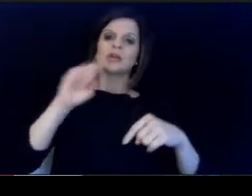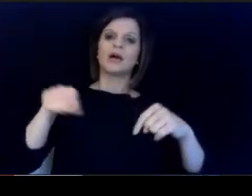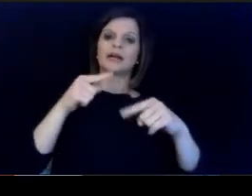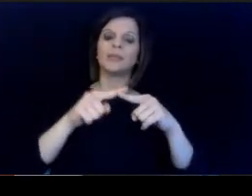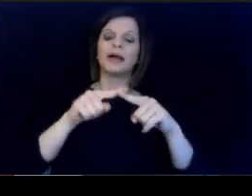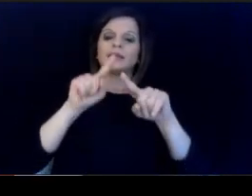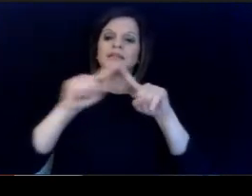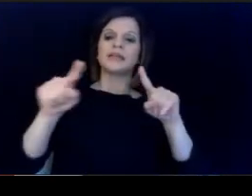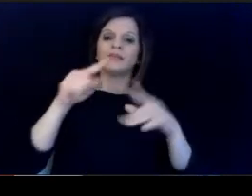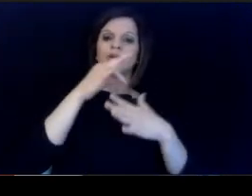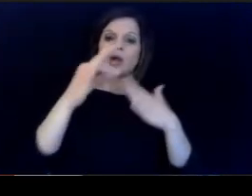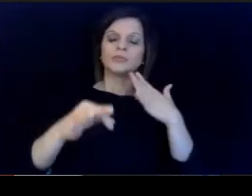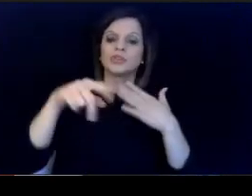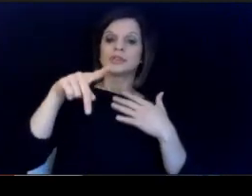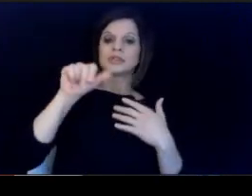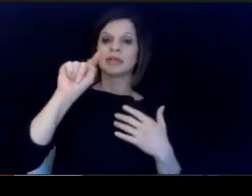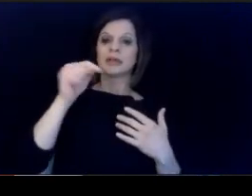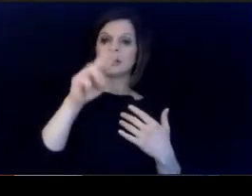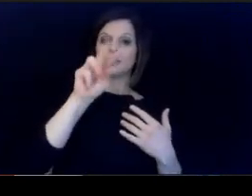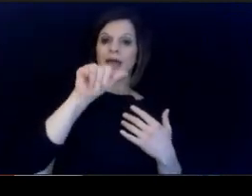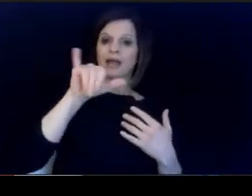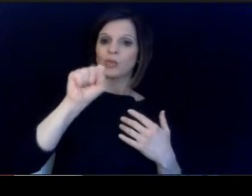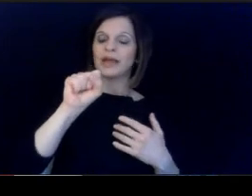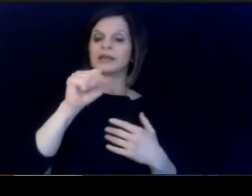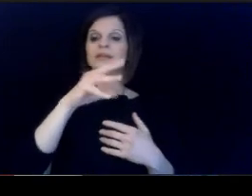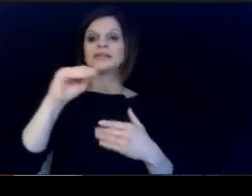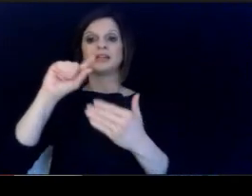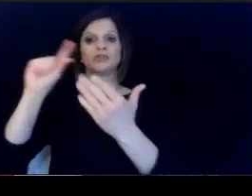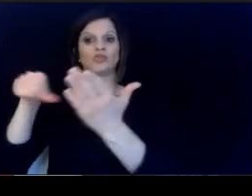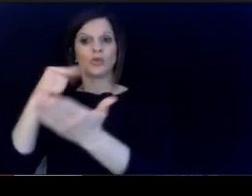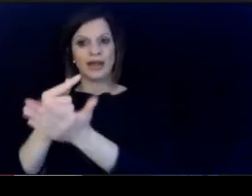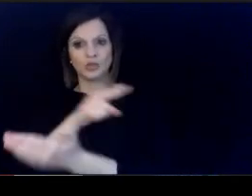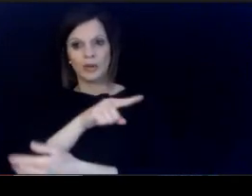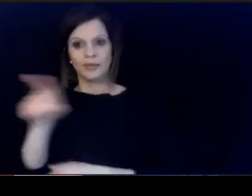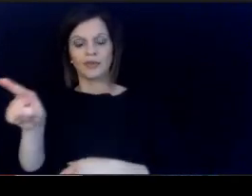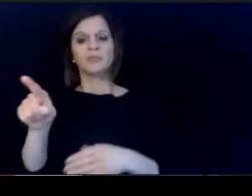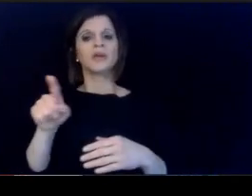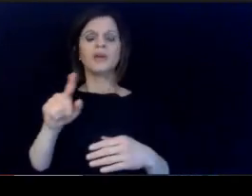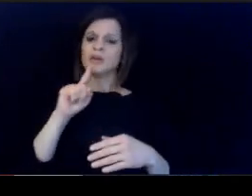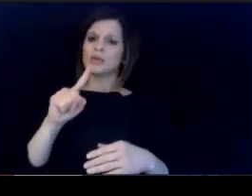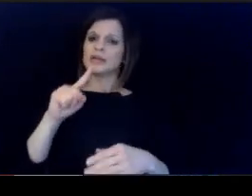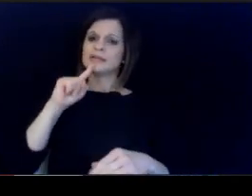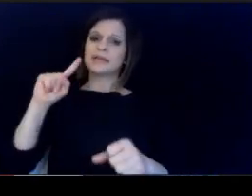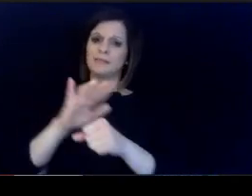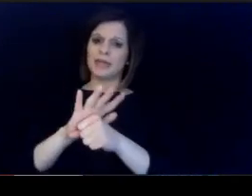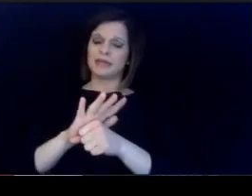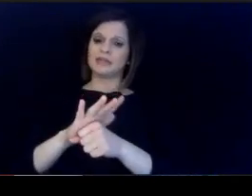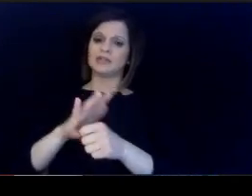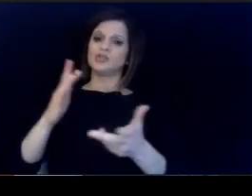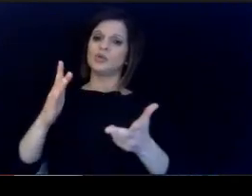nd we have committed to make this real investment in. our young people and to make sure that these mentorships in these.